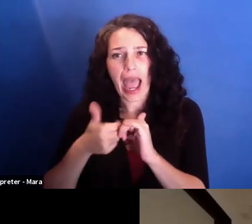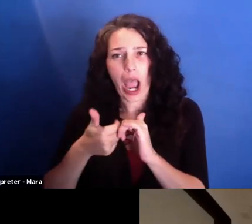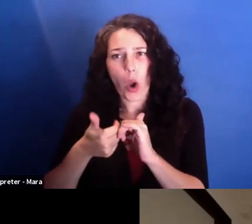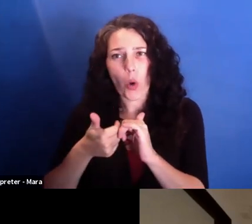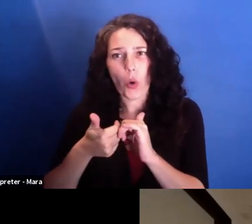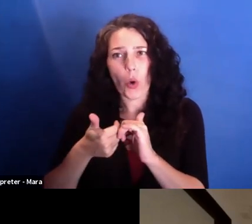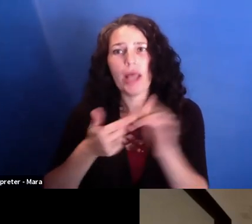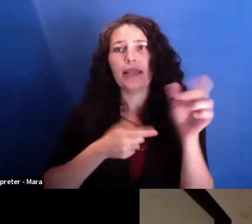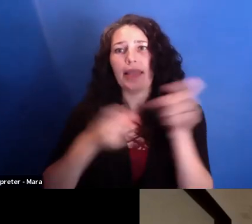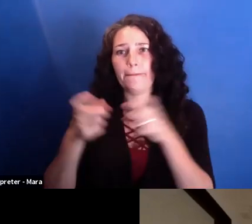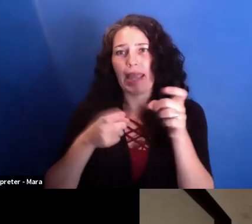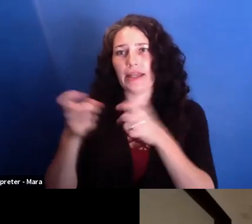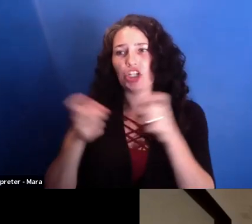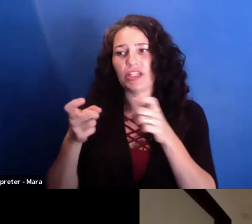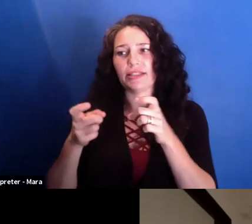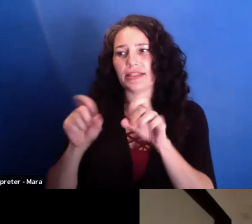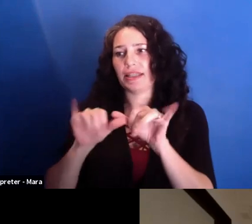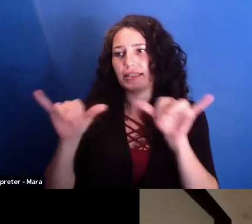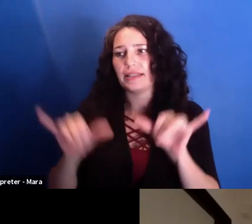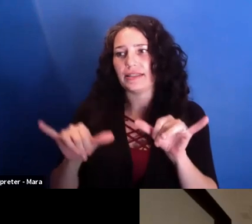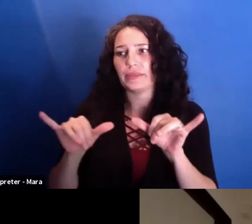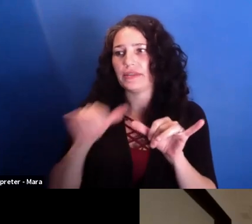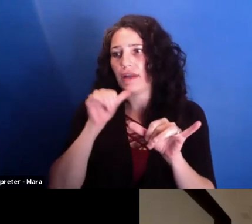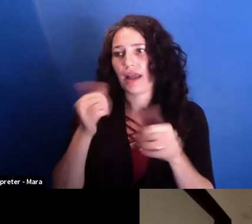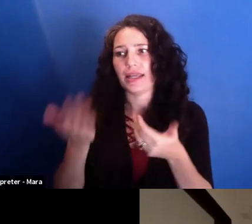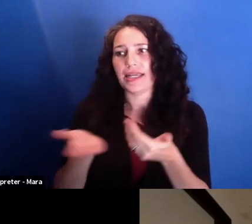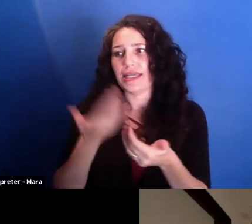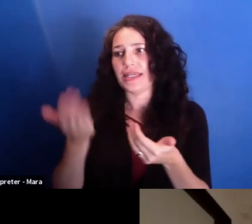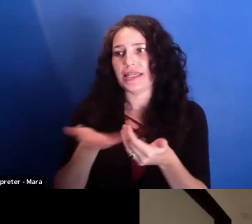is not so easy to fight. And they're human beings.